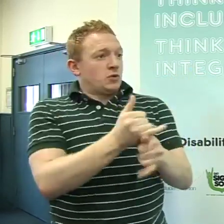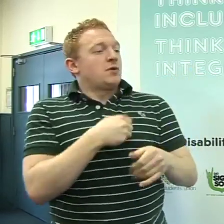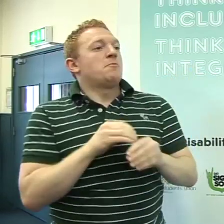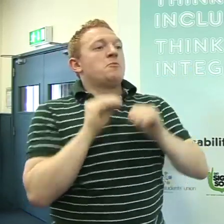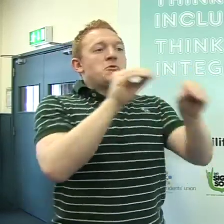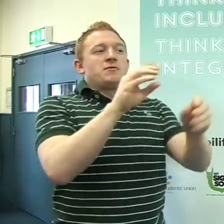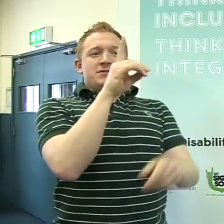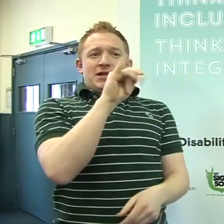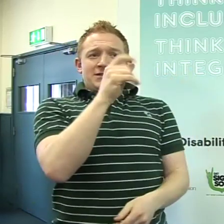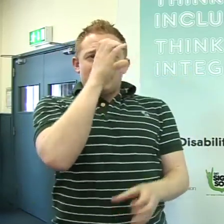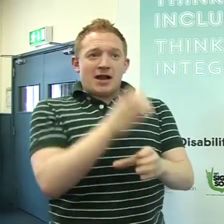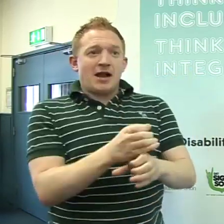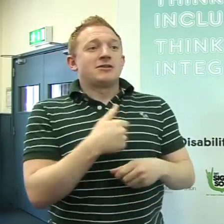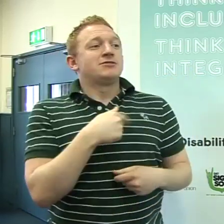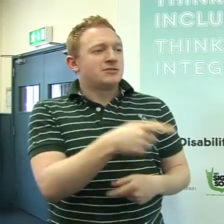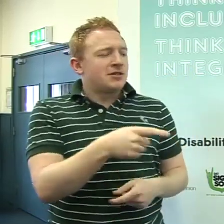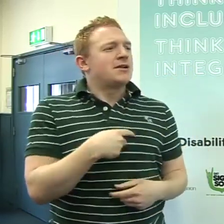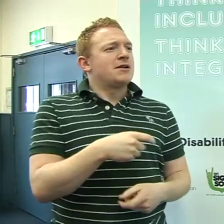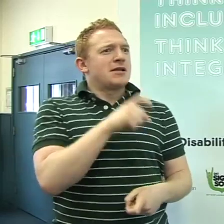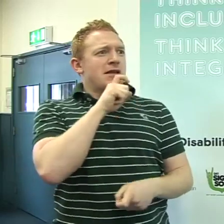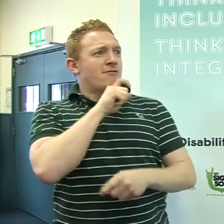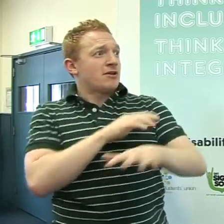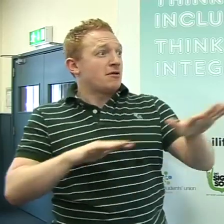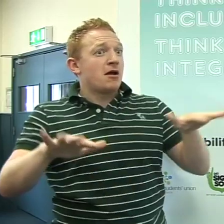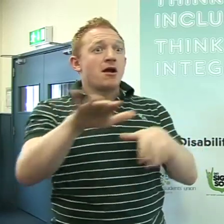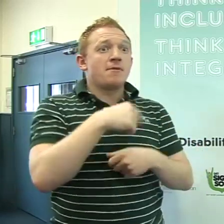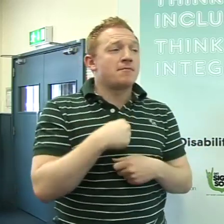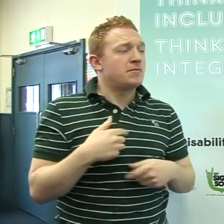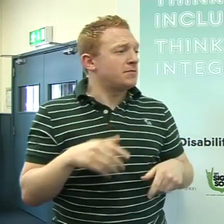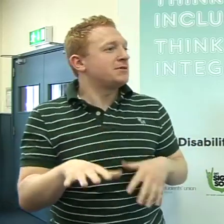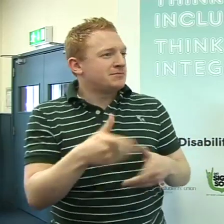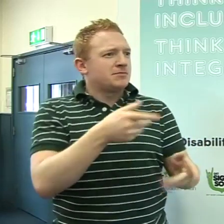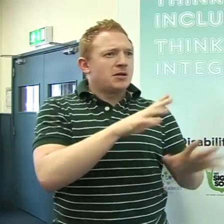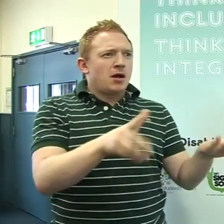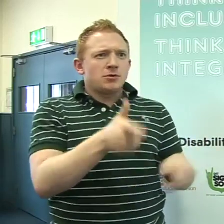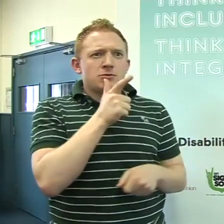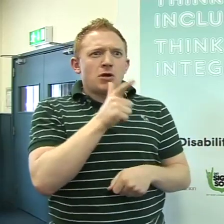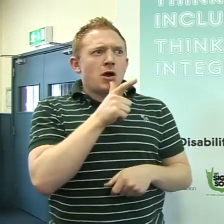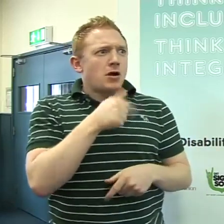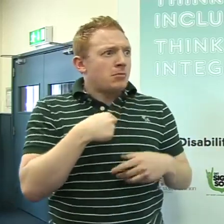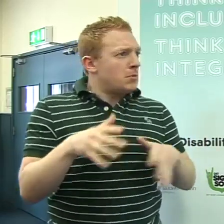environment, so when I finished school and went into DIT, I was in a hearing environment.